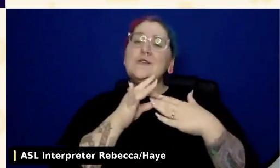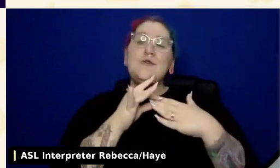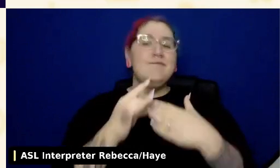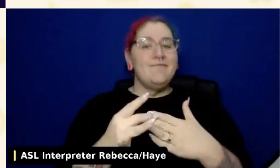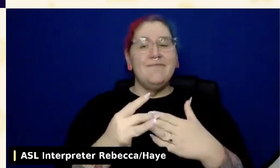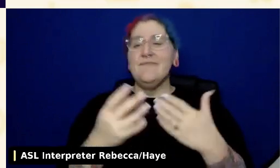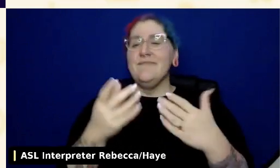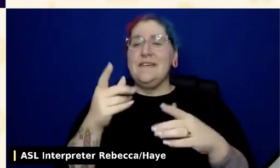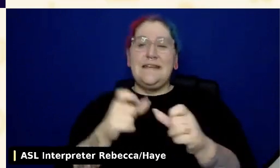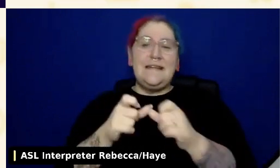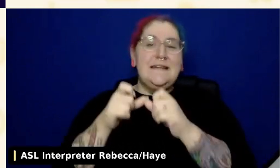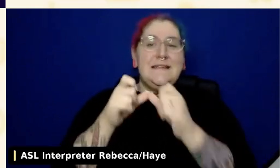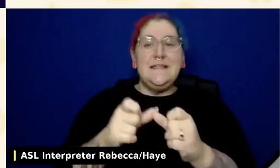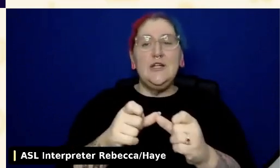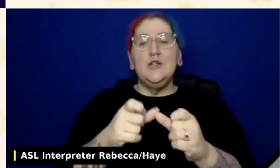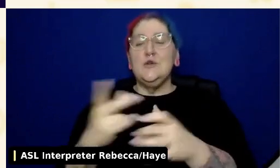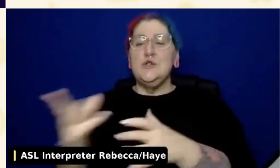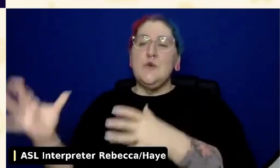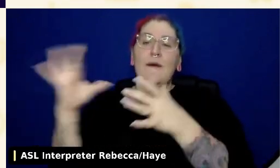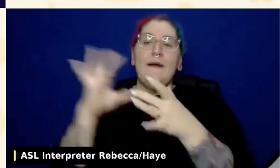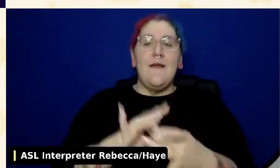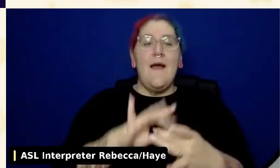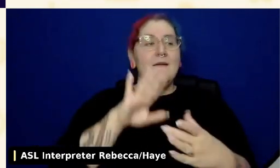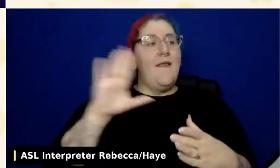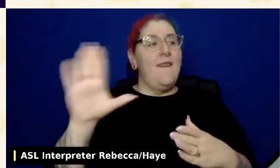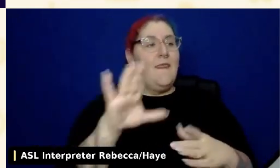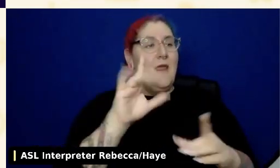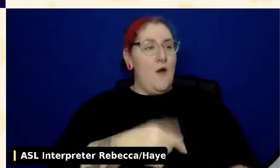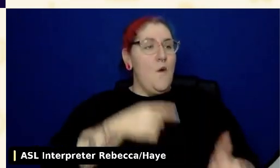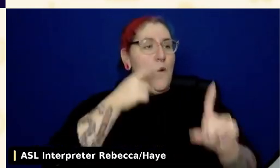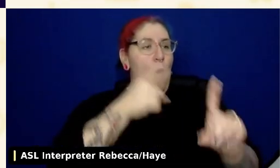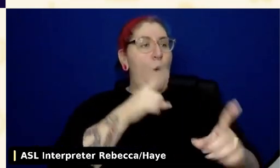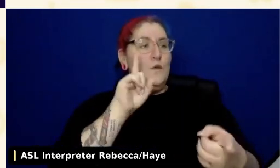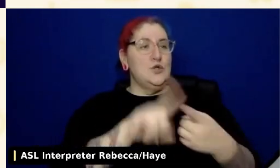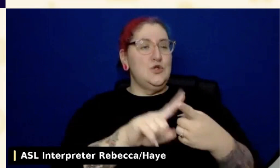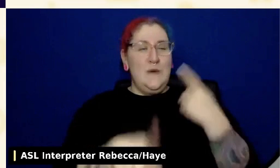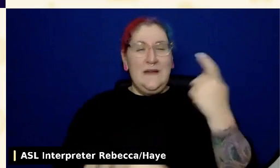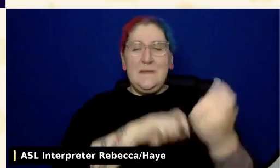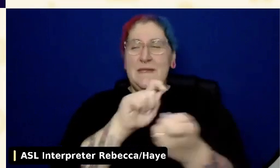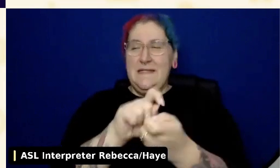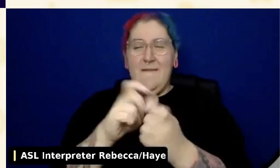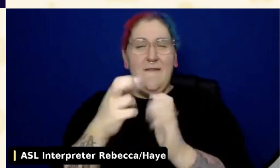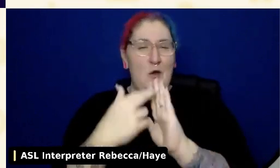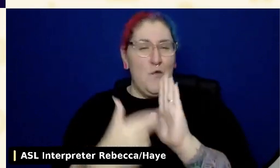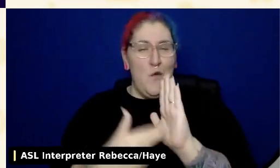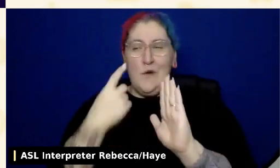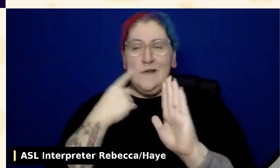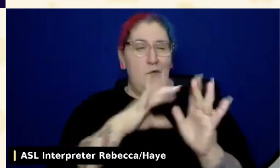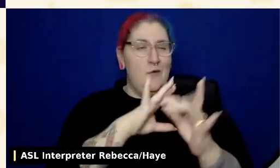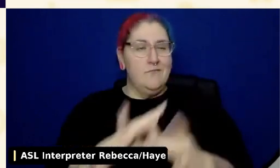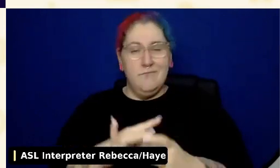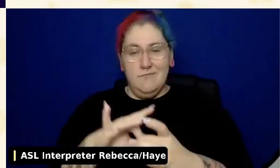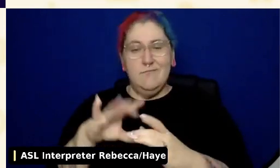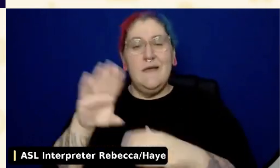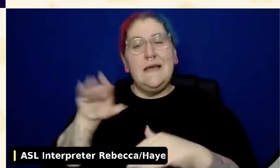and deliverables are within their teams. You'll also want to set some clear accessibility goals for your company,